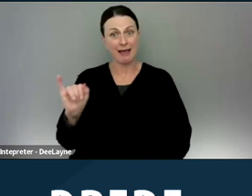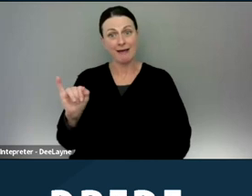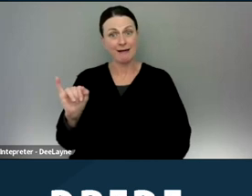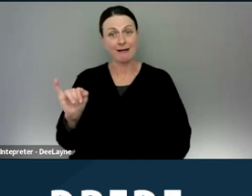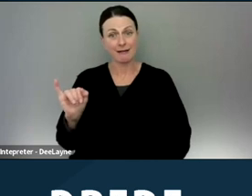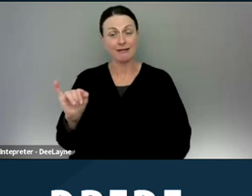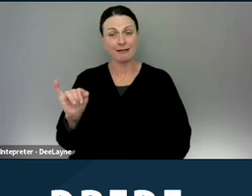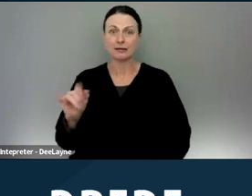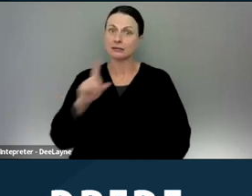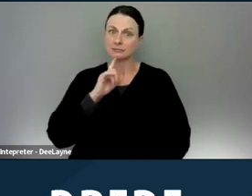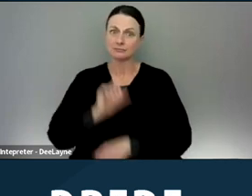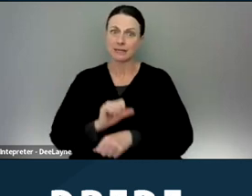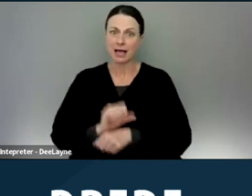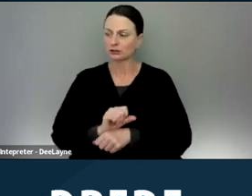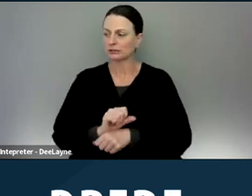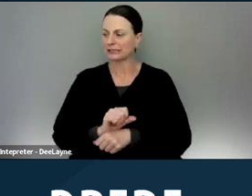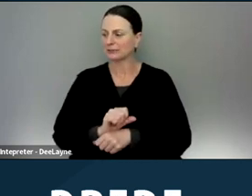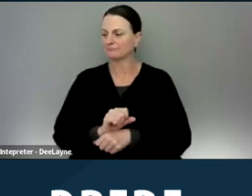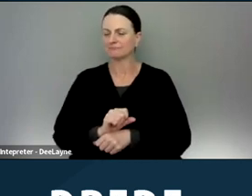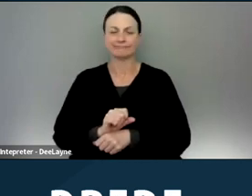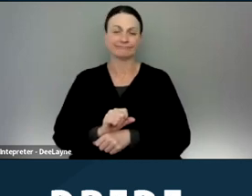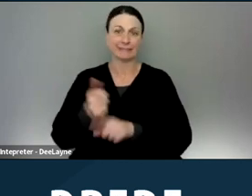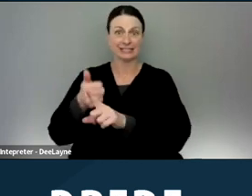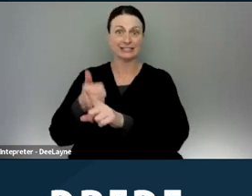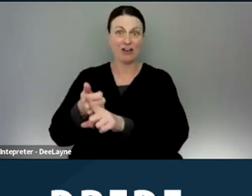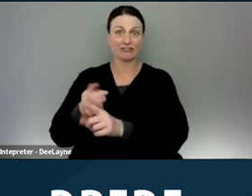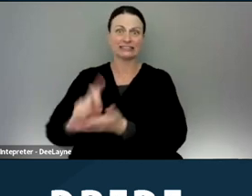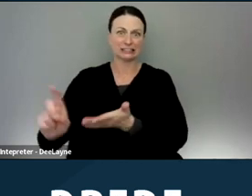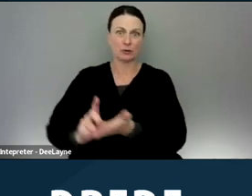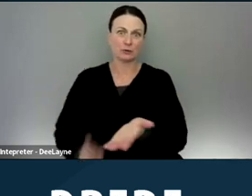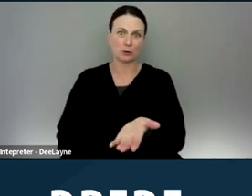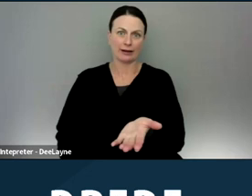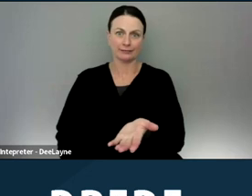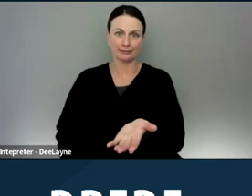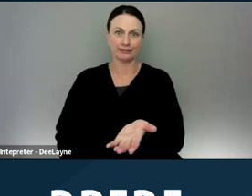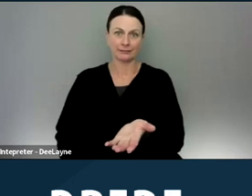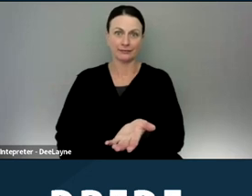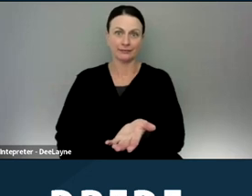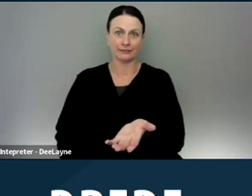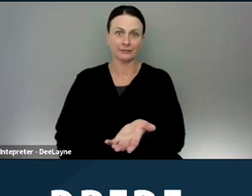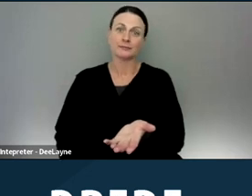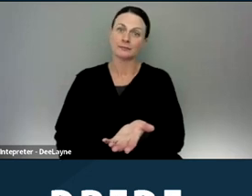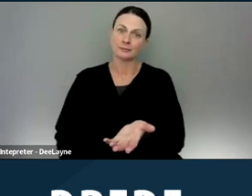was actually itself discriminatory. So there's a link